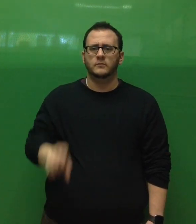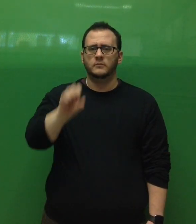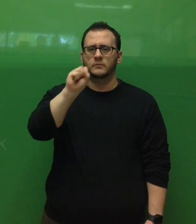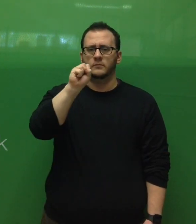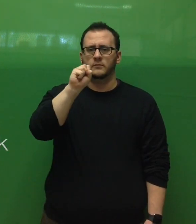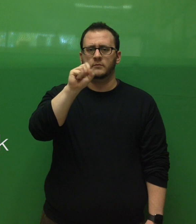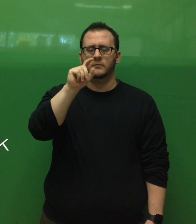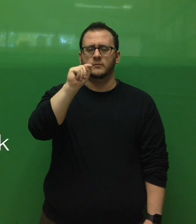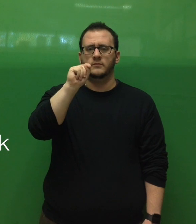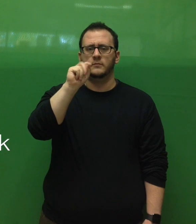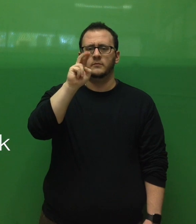stuck